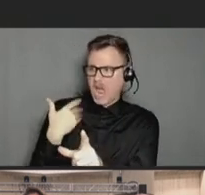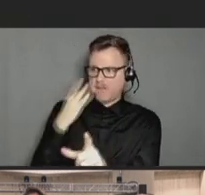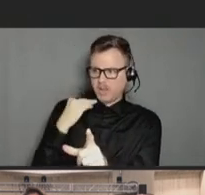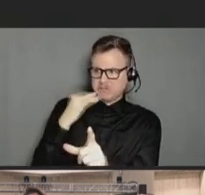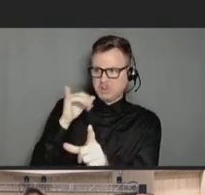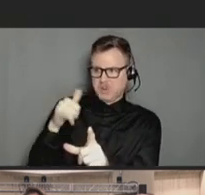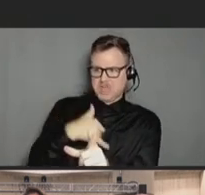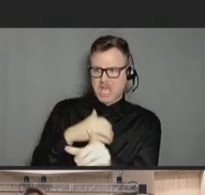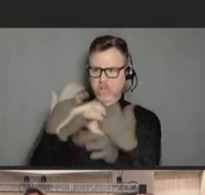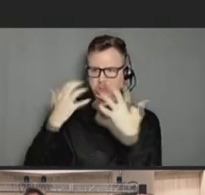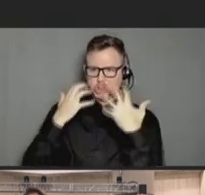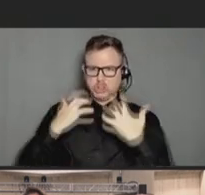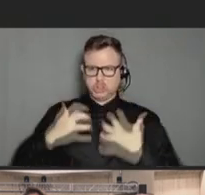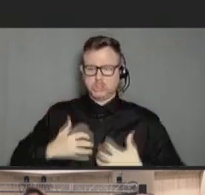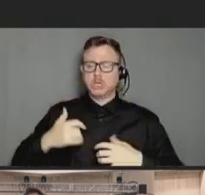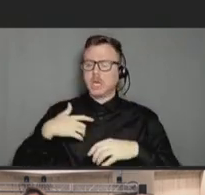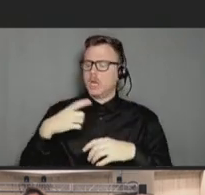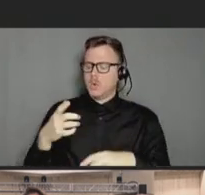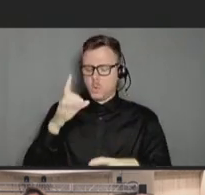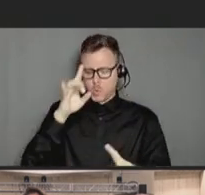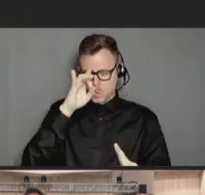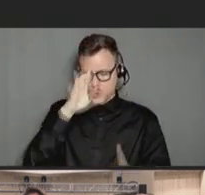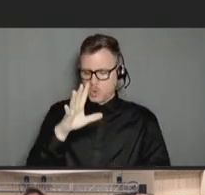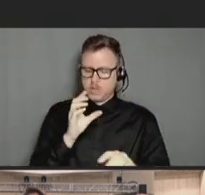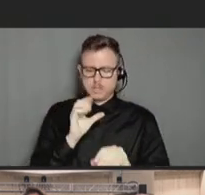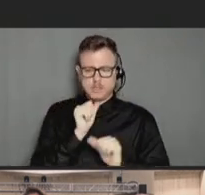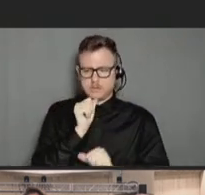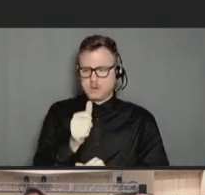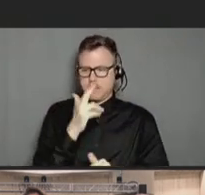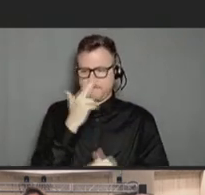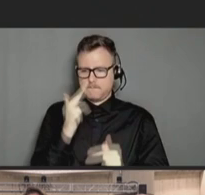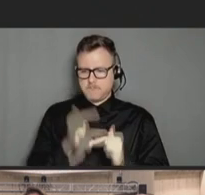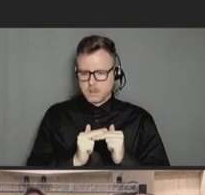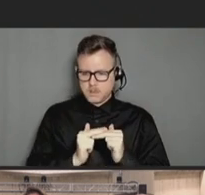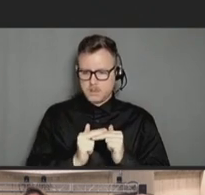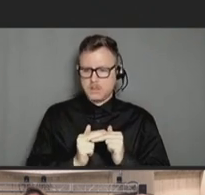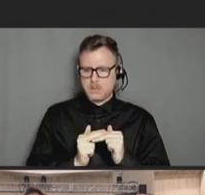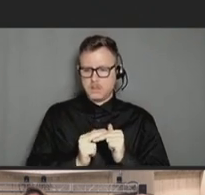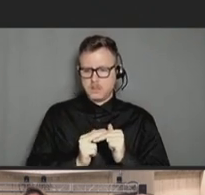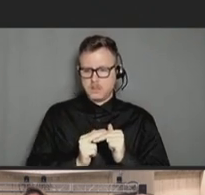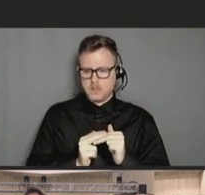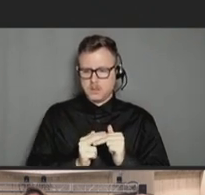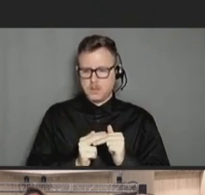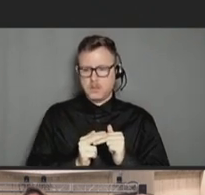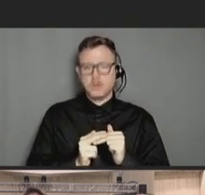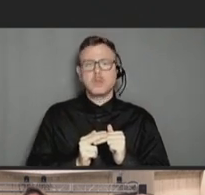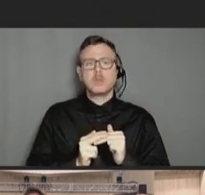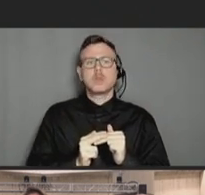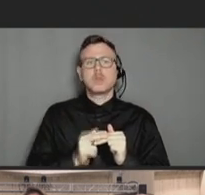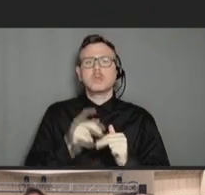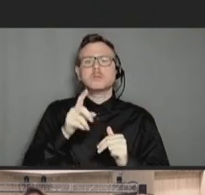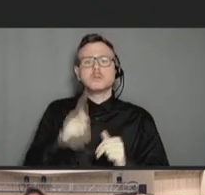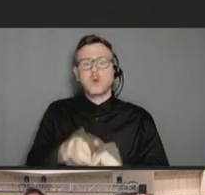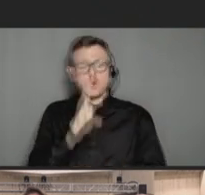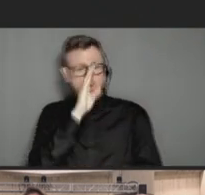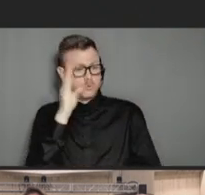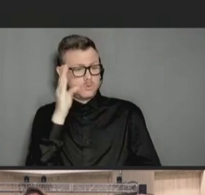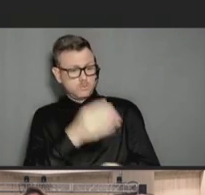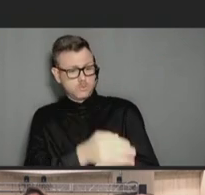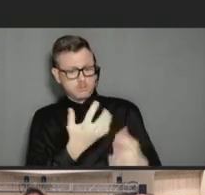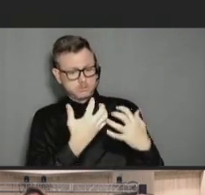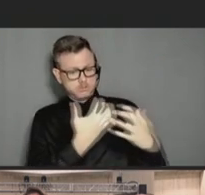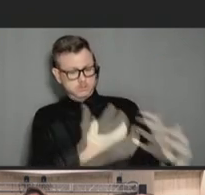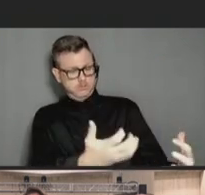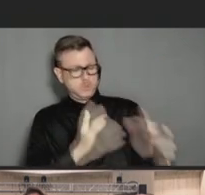no fun, you know. And so, I think absolutely the direct-to-consumer marketing has a huge